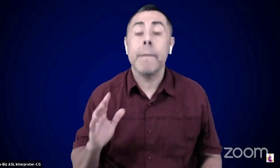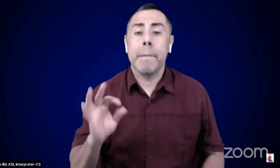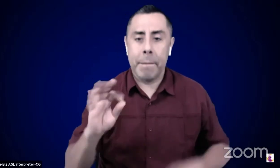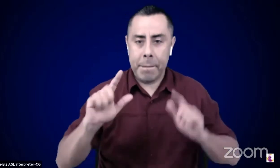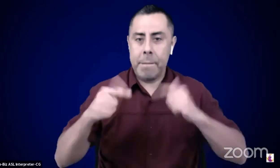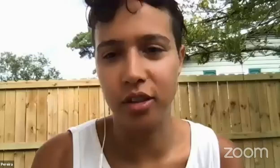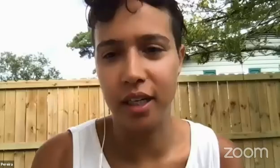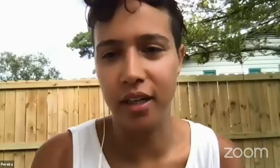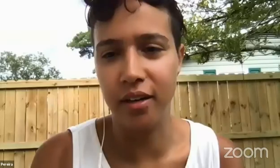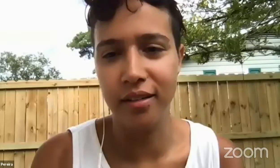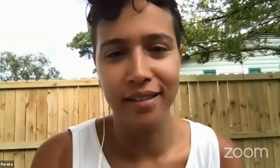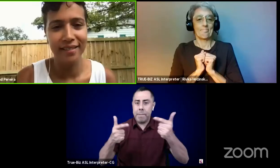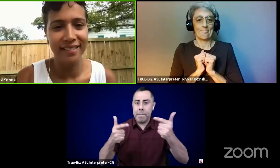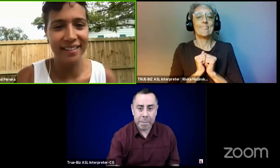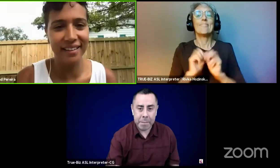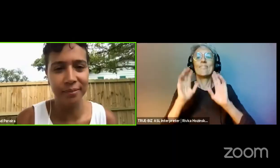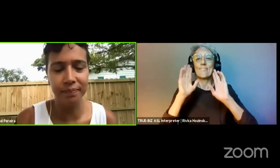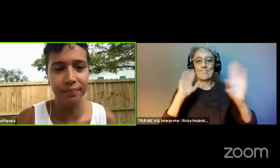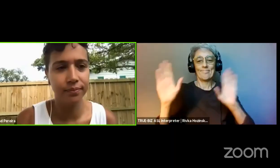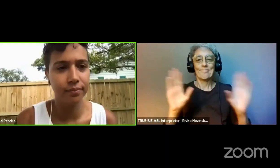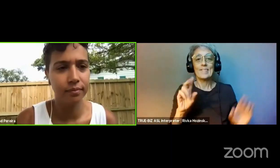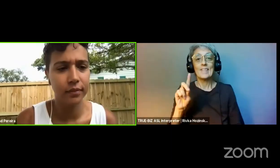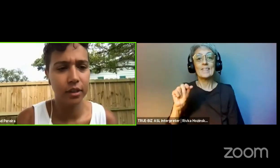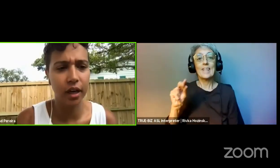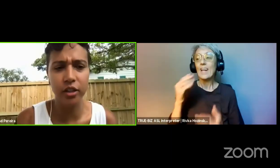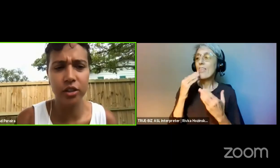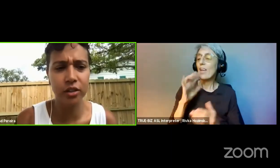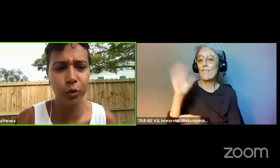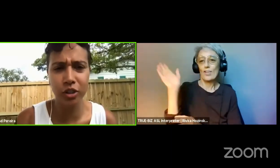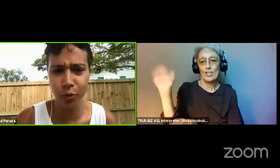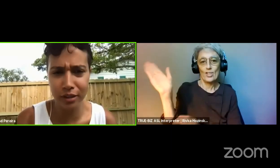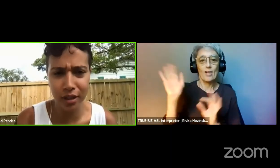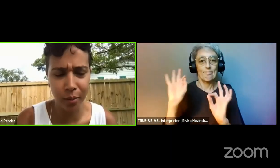I give gratitude for all they have created, all they have left behind.